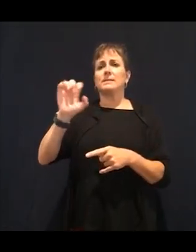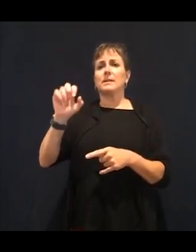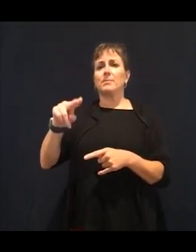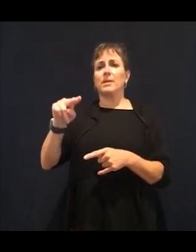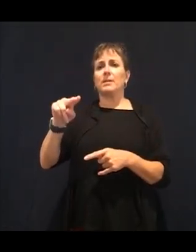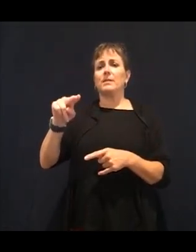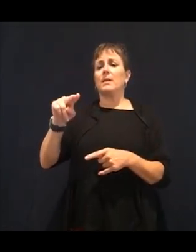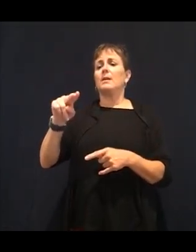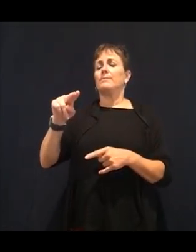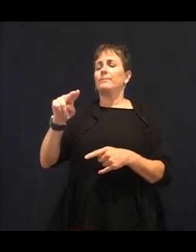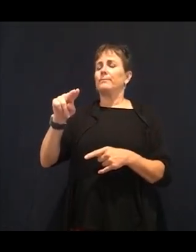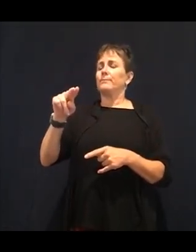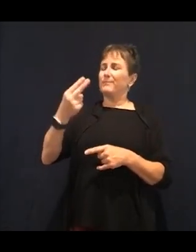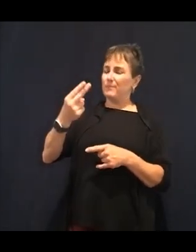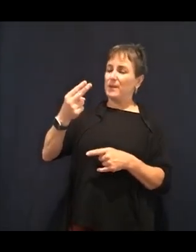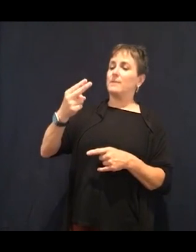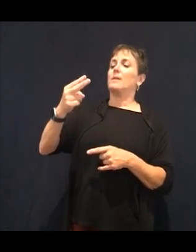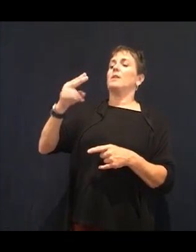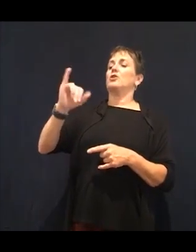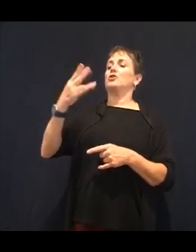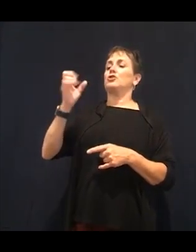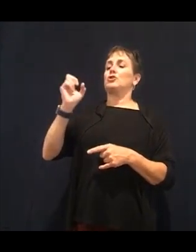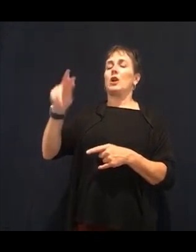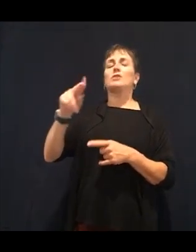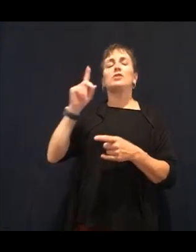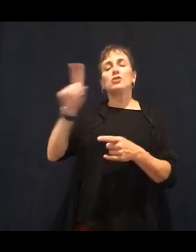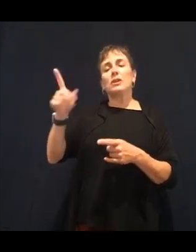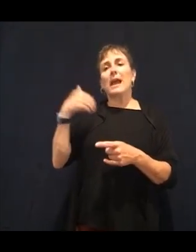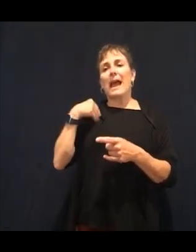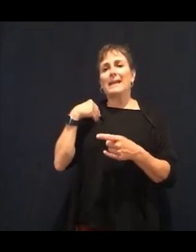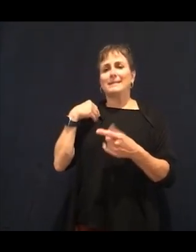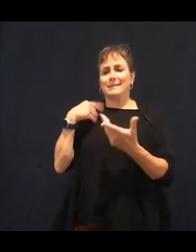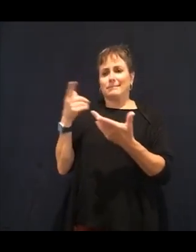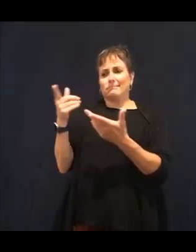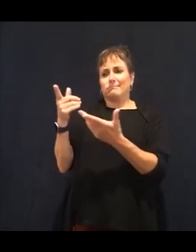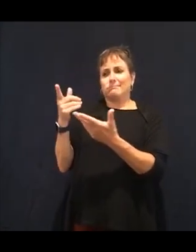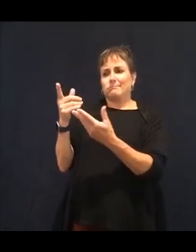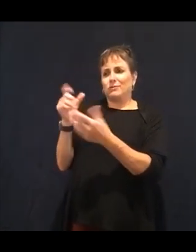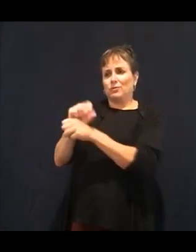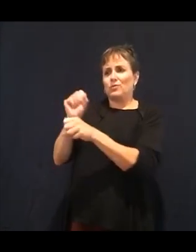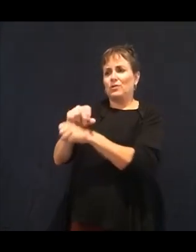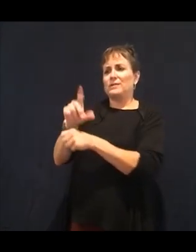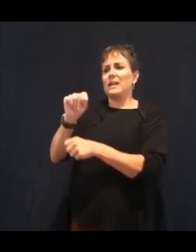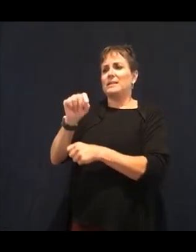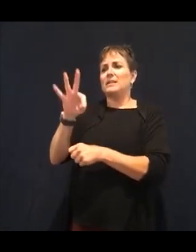year research study of age related macular degeneration.